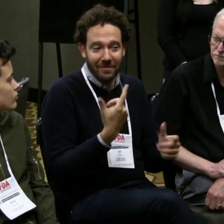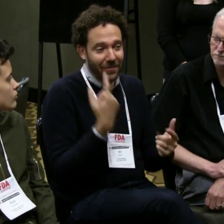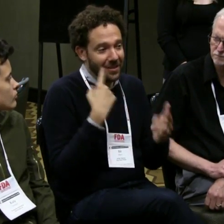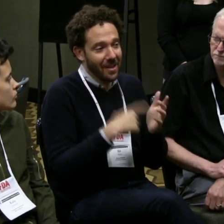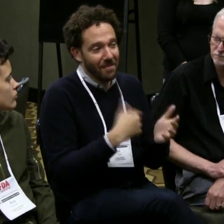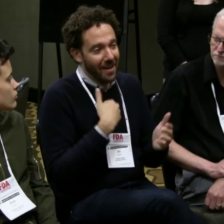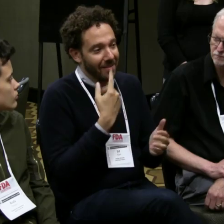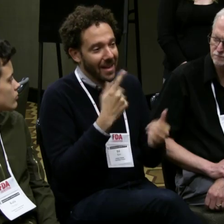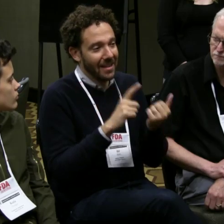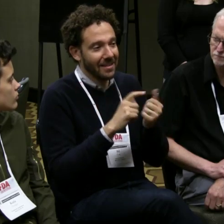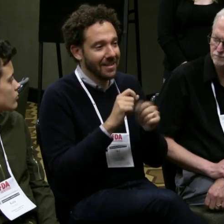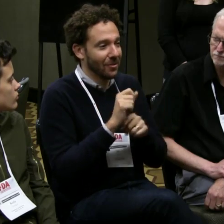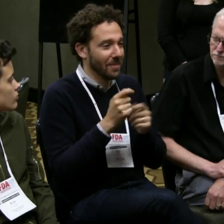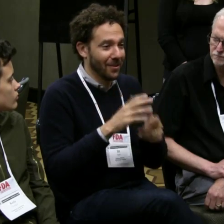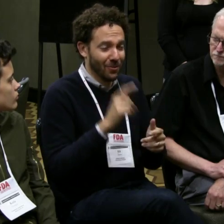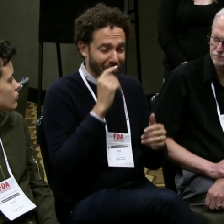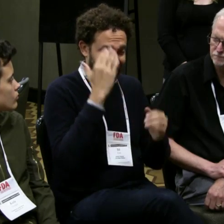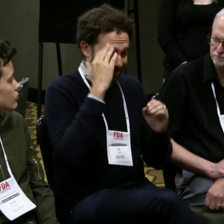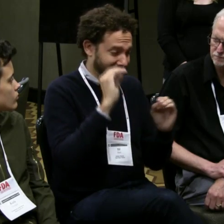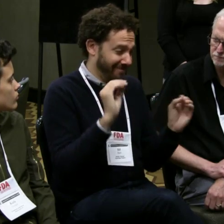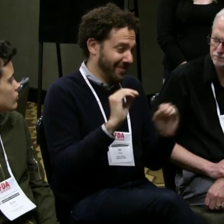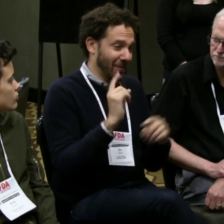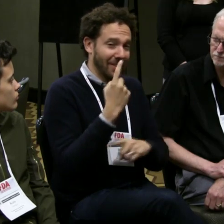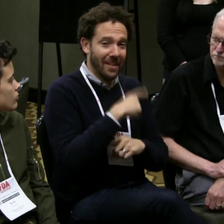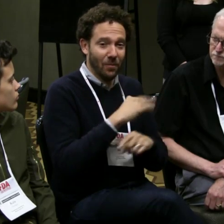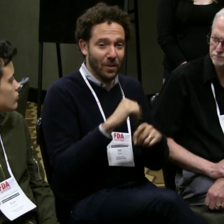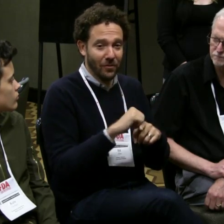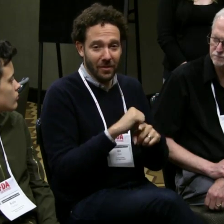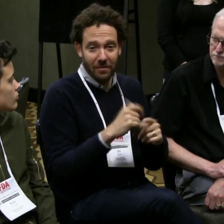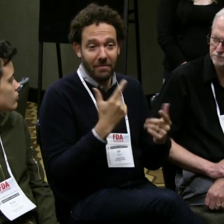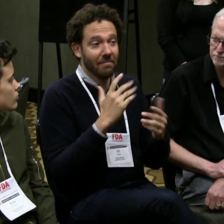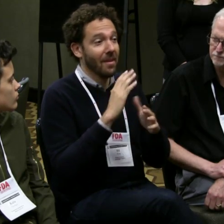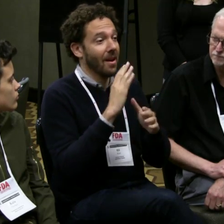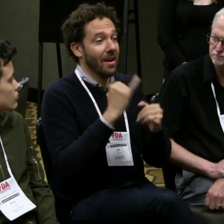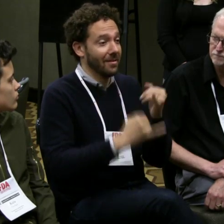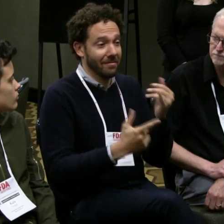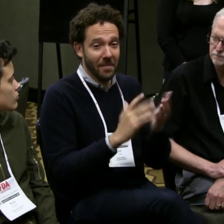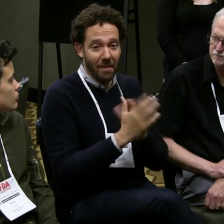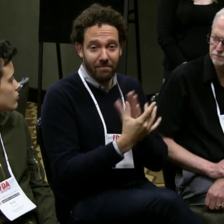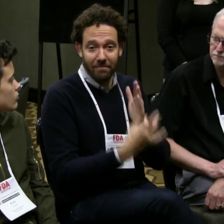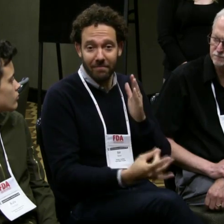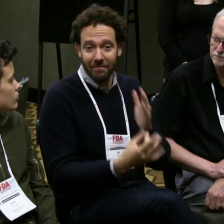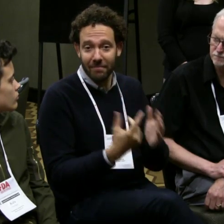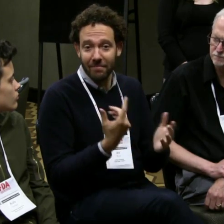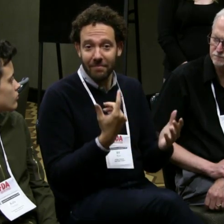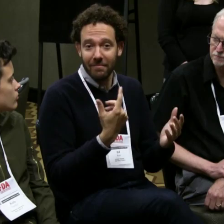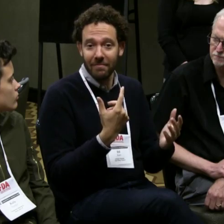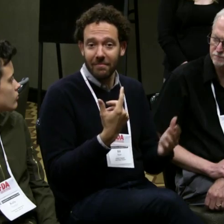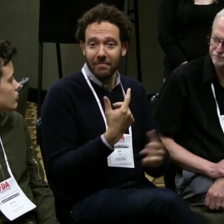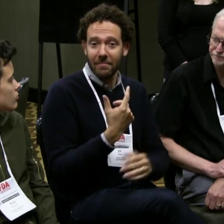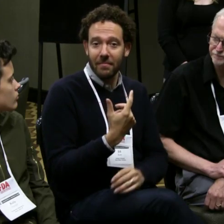to learn sign language as well. We have some stage management that didn't have any skills